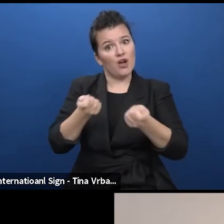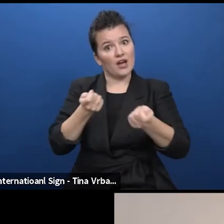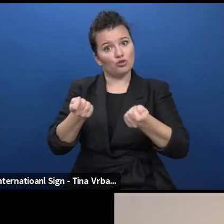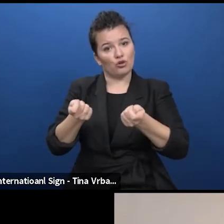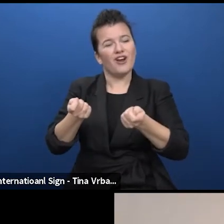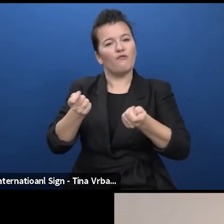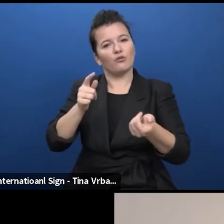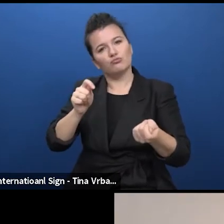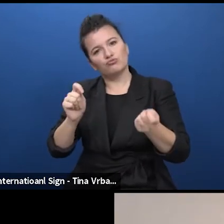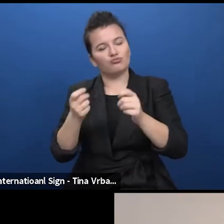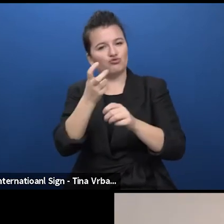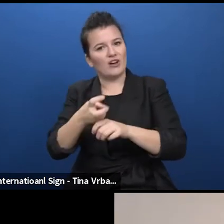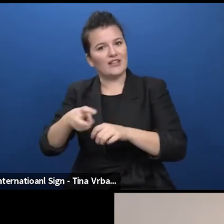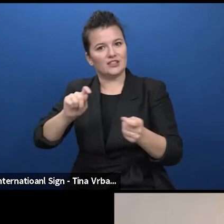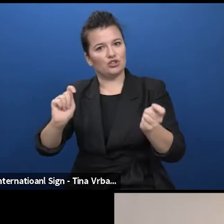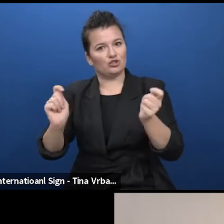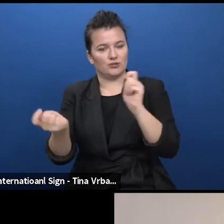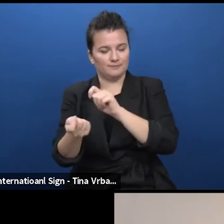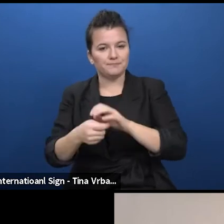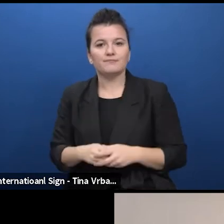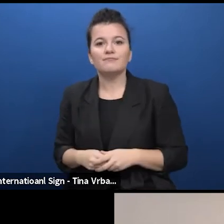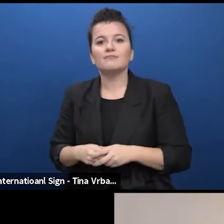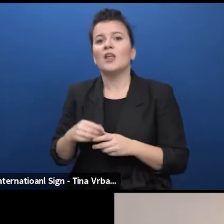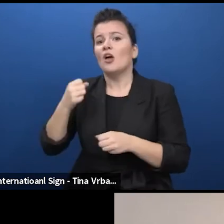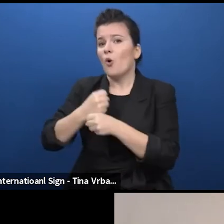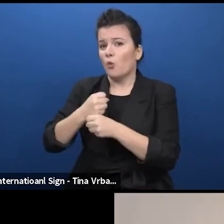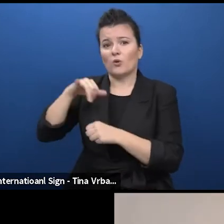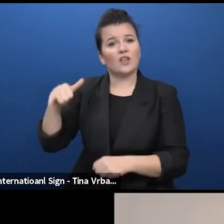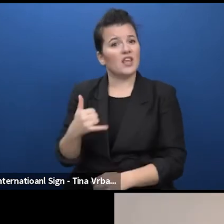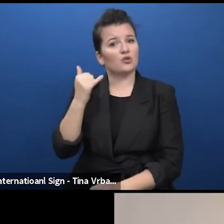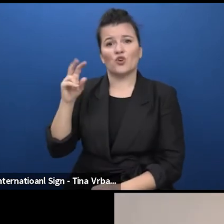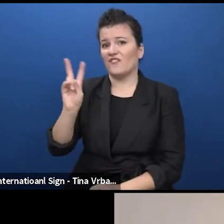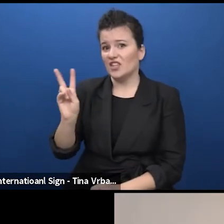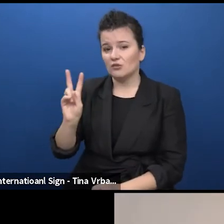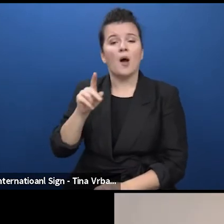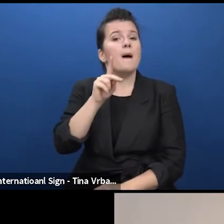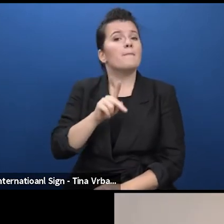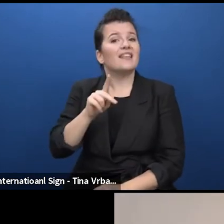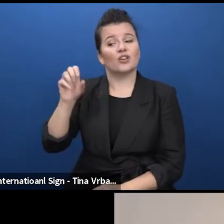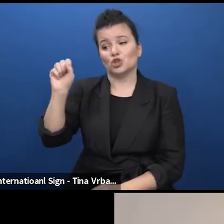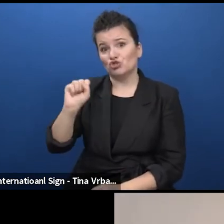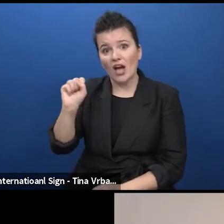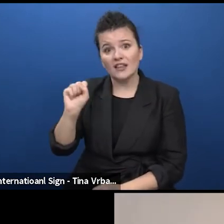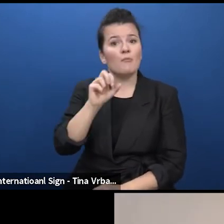with directors such as Janusz Wiśniewski, Peter Schneider and Robert Wilson and has